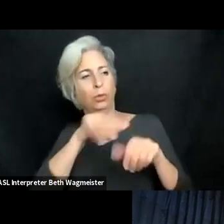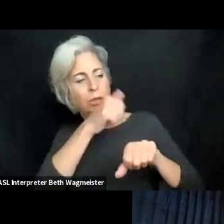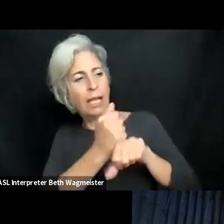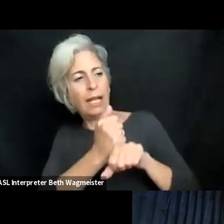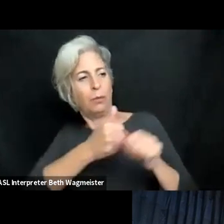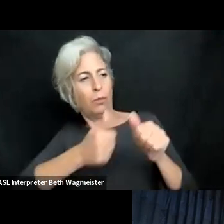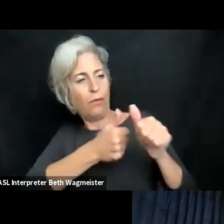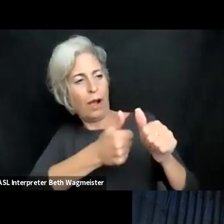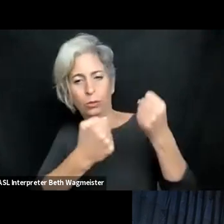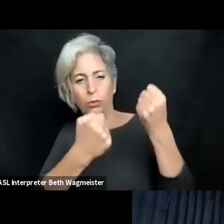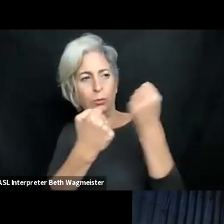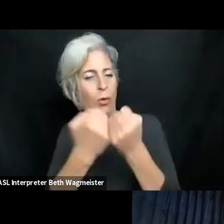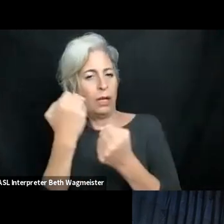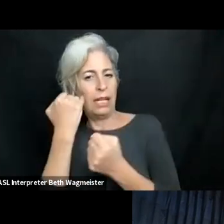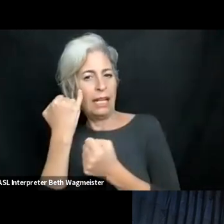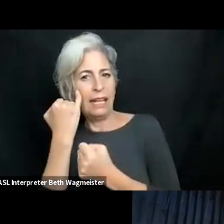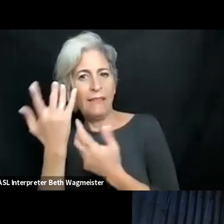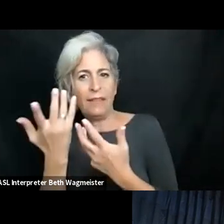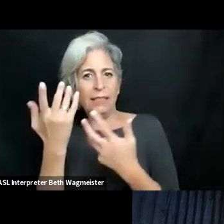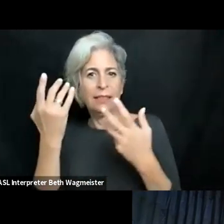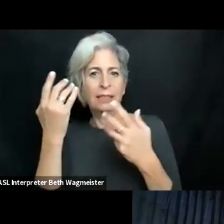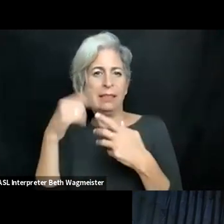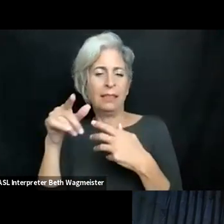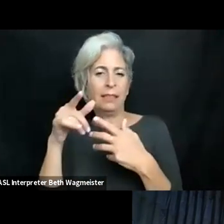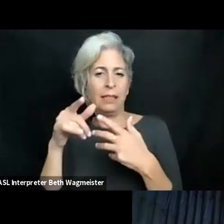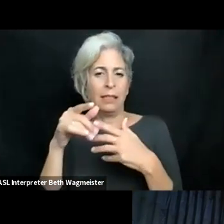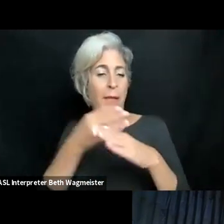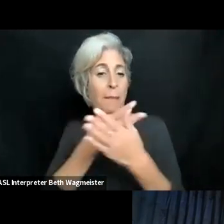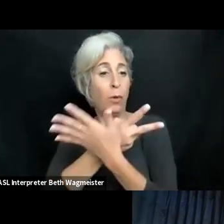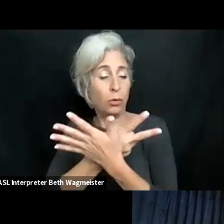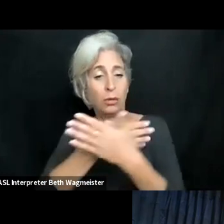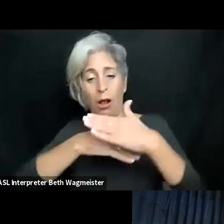one of the advisors in developing this content based